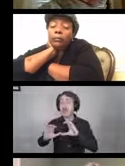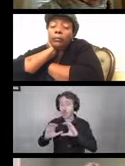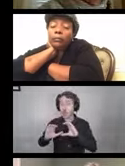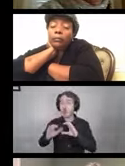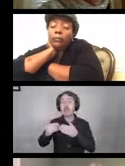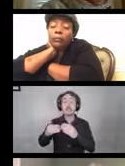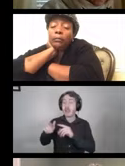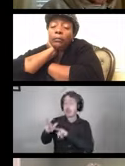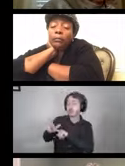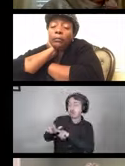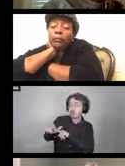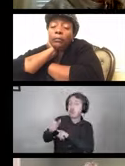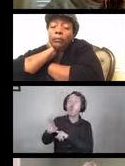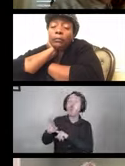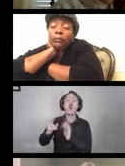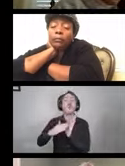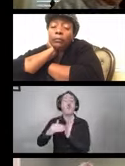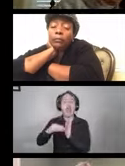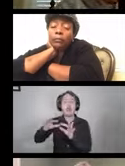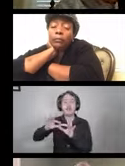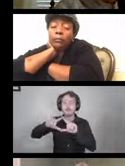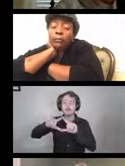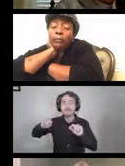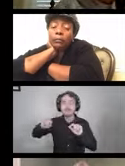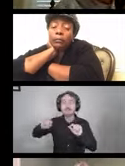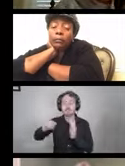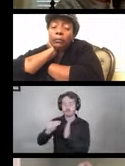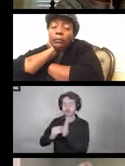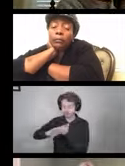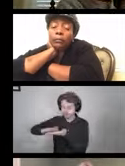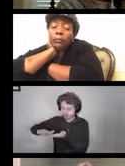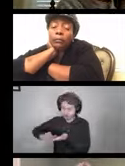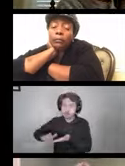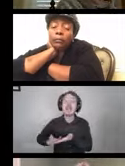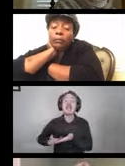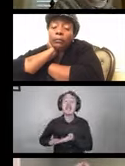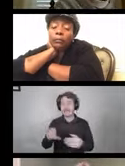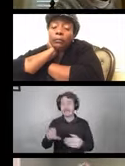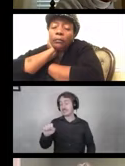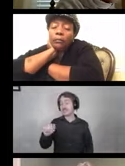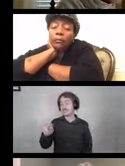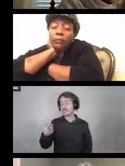So there's a process here. Sanitization is both cleaning and disinfection together.